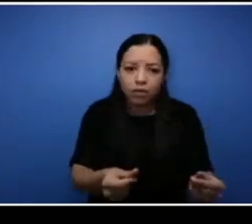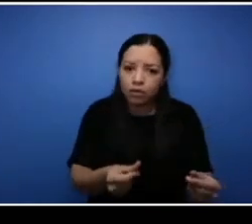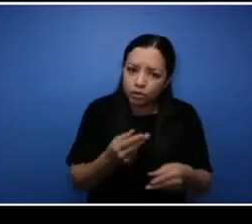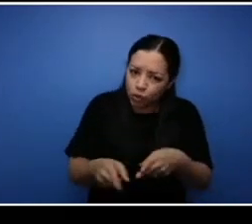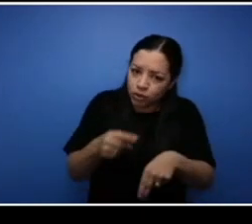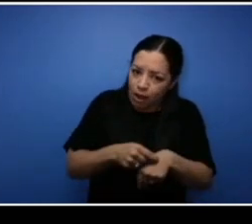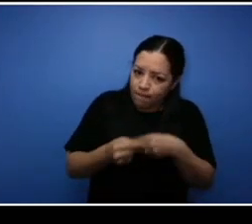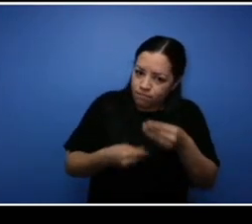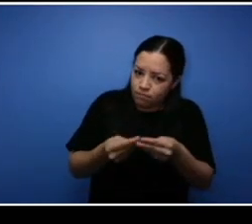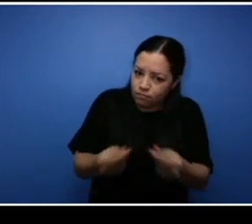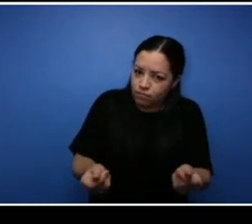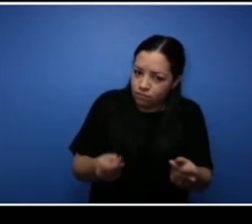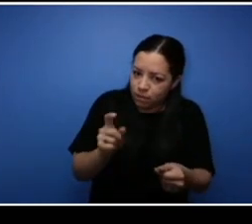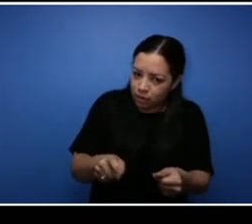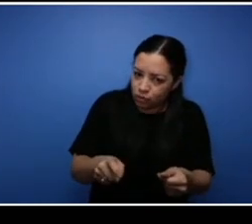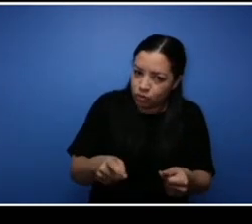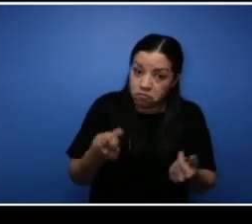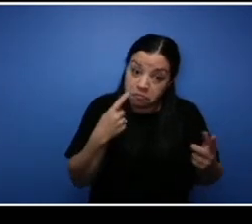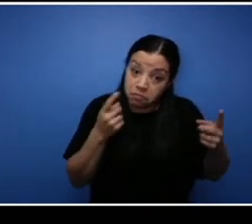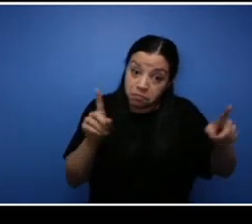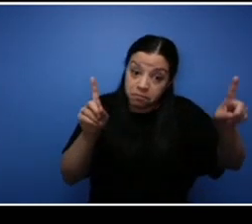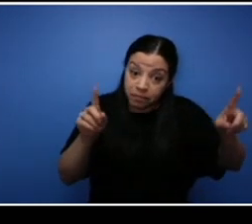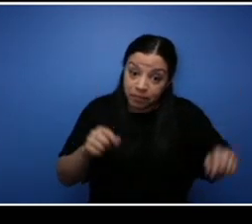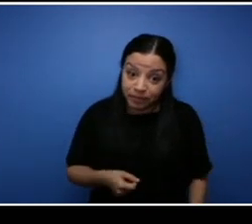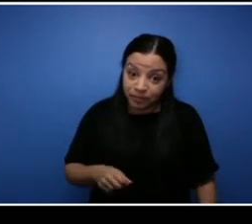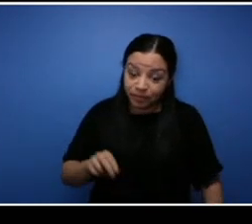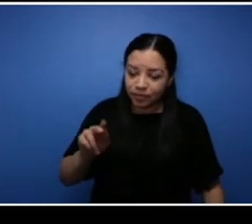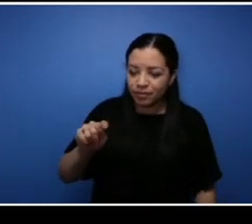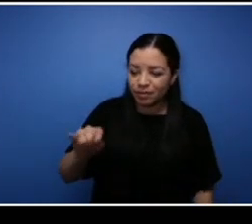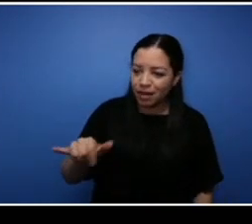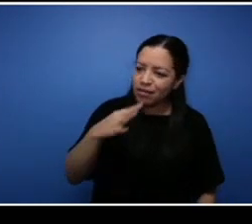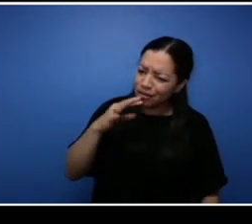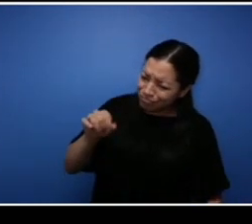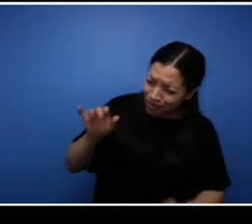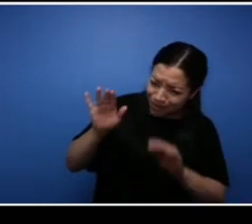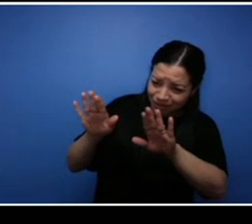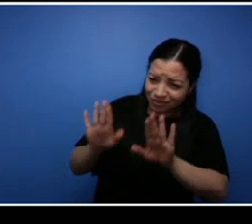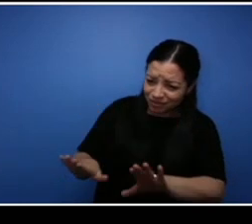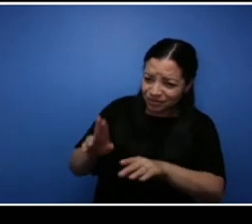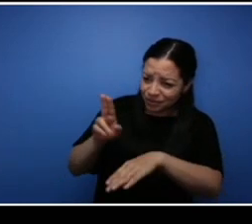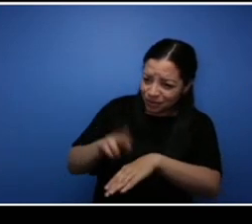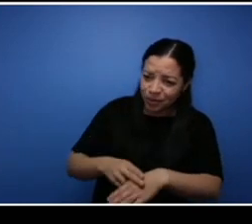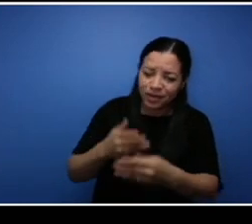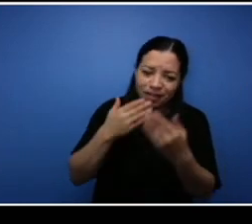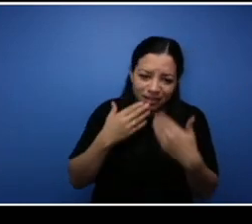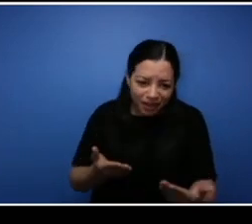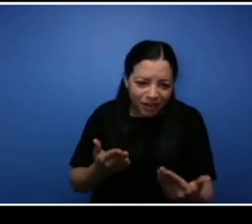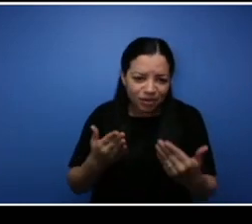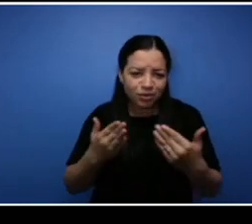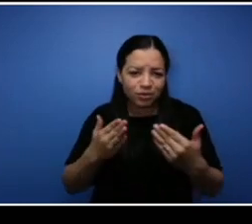Absolutely, that's that's so great. Thank you for those questions to all our panellists.